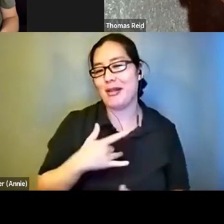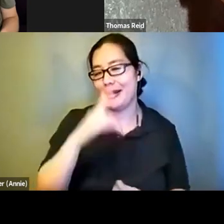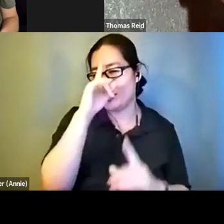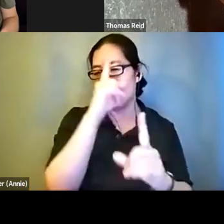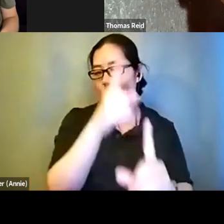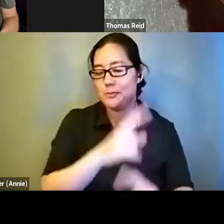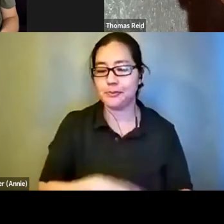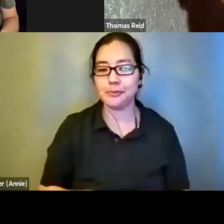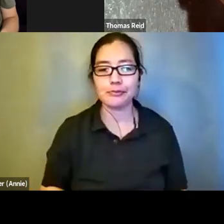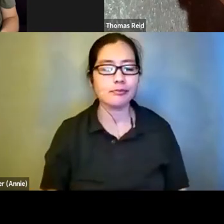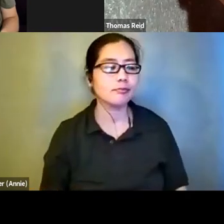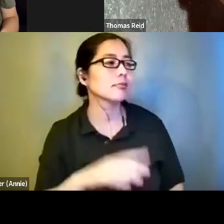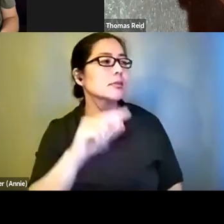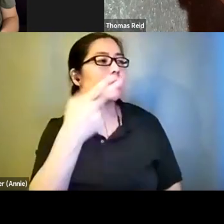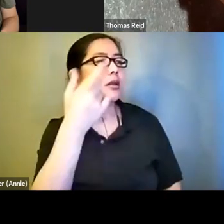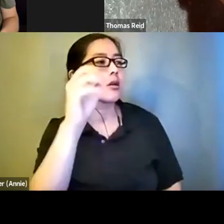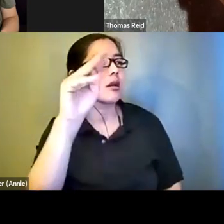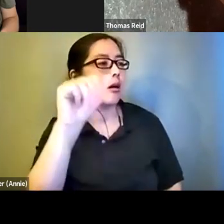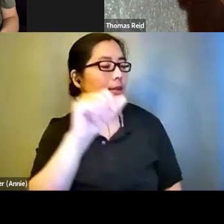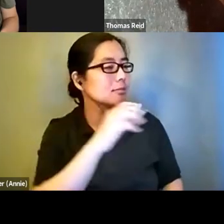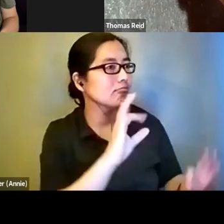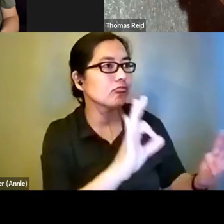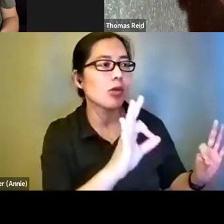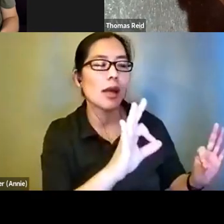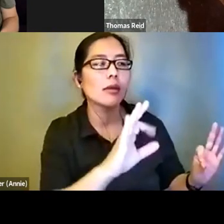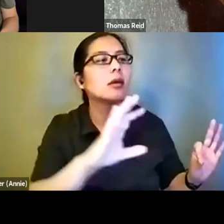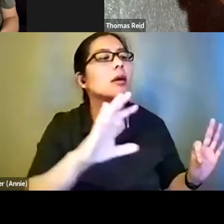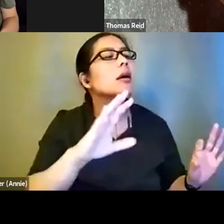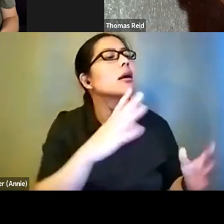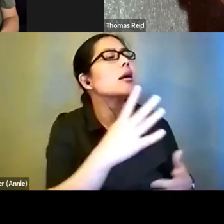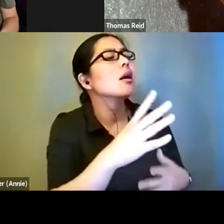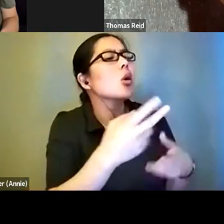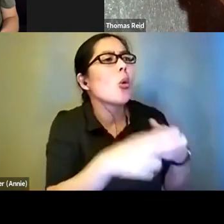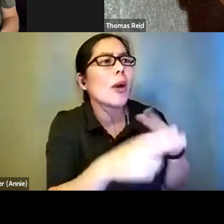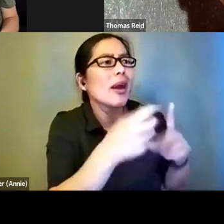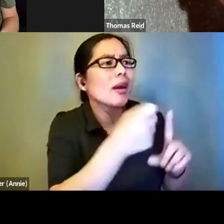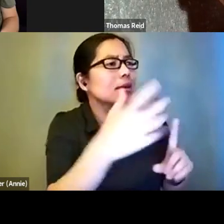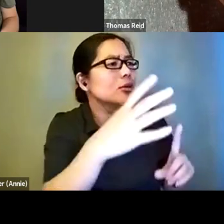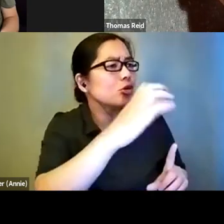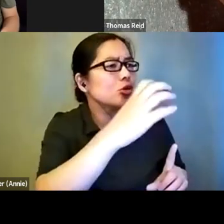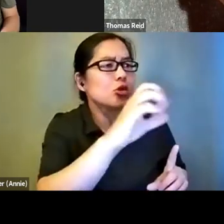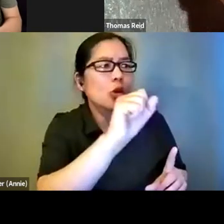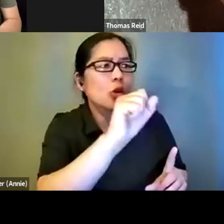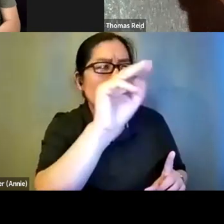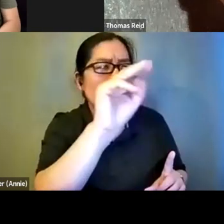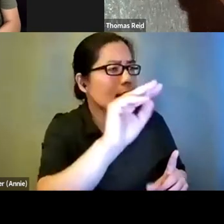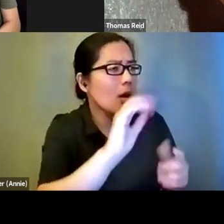really quickly, social media. Where can they learn more about you? Chad Allen: All my